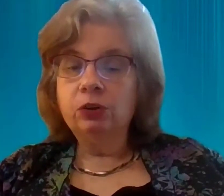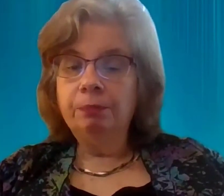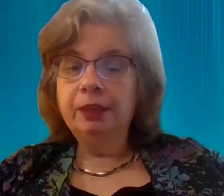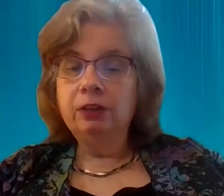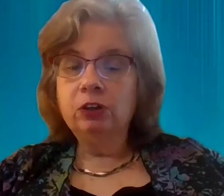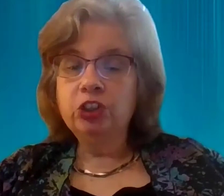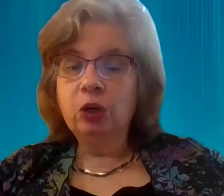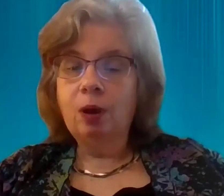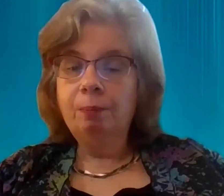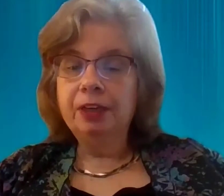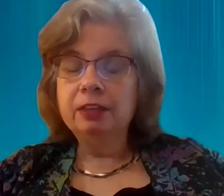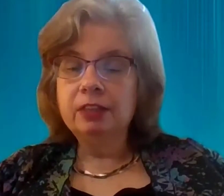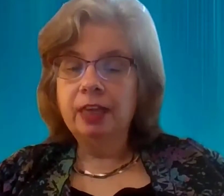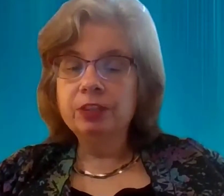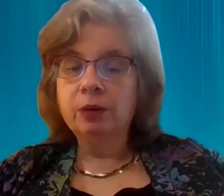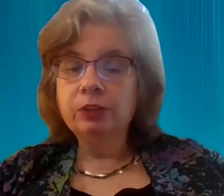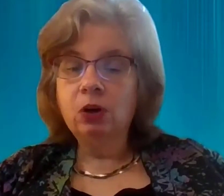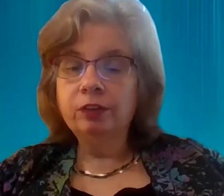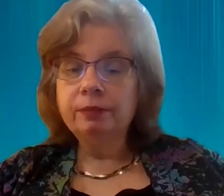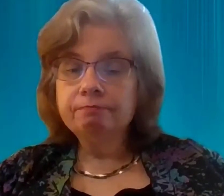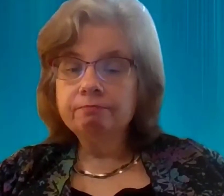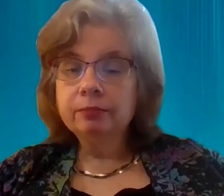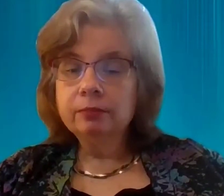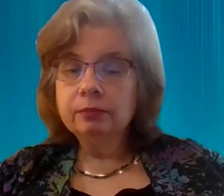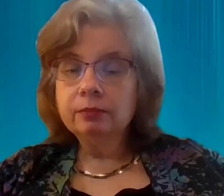be... Couldn't show up because they were sick with COVID...